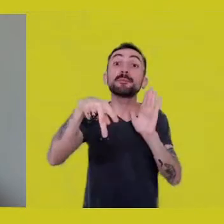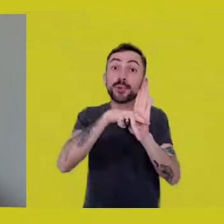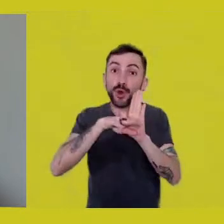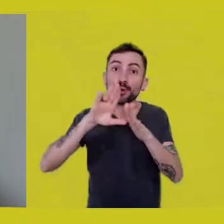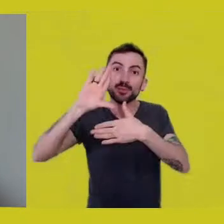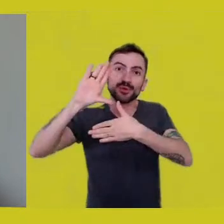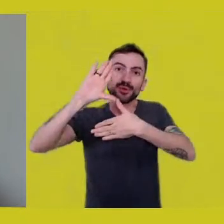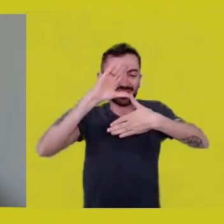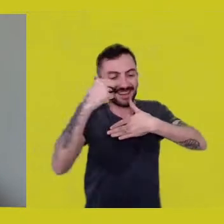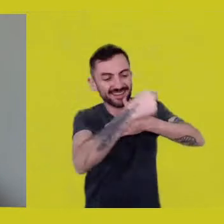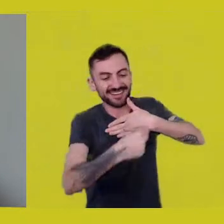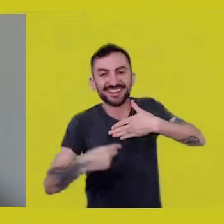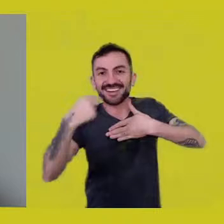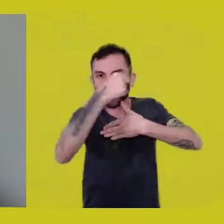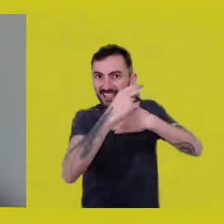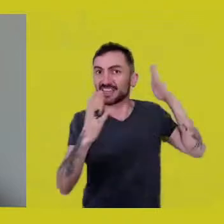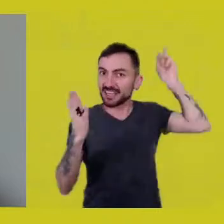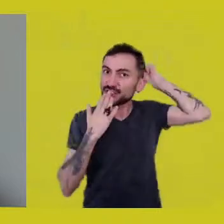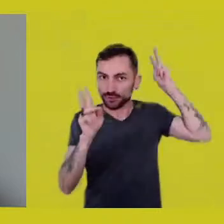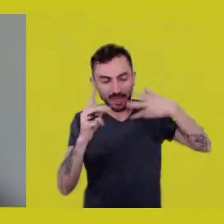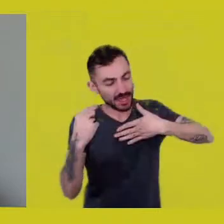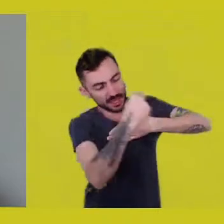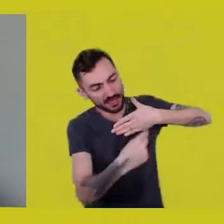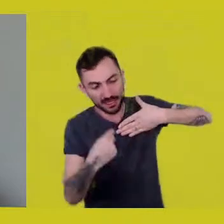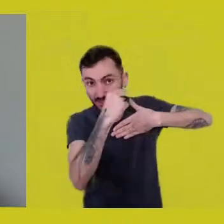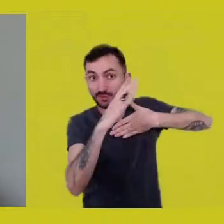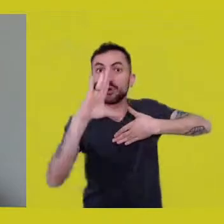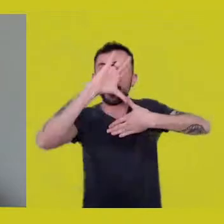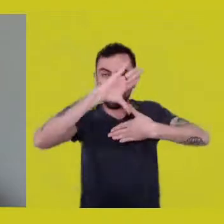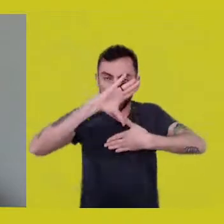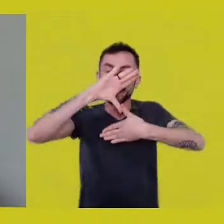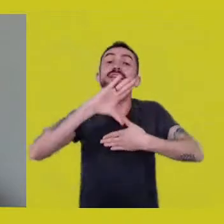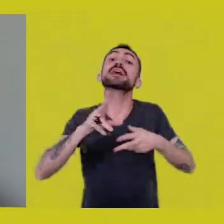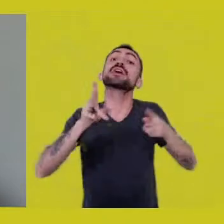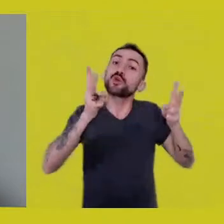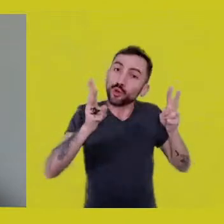moving forward with these voices, this connection with original peoples.